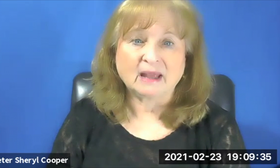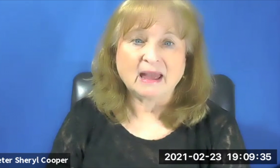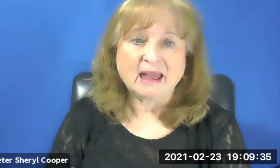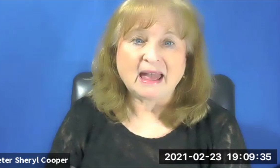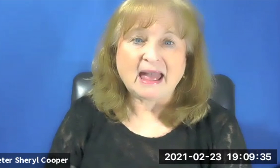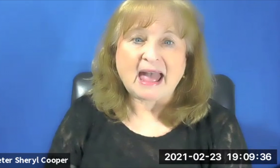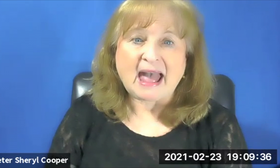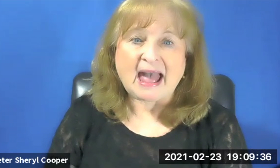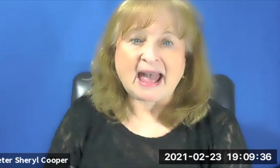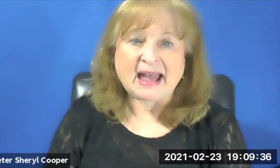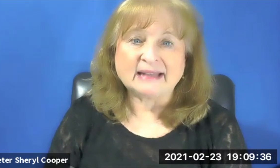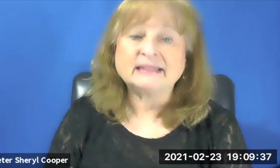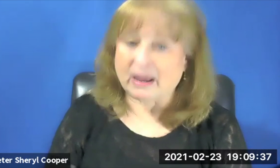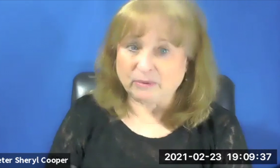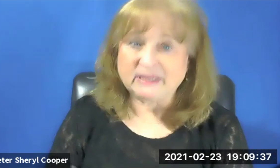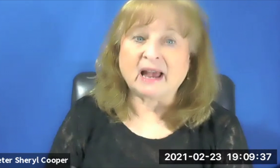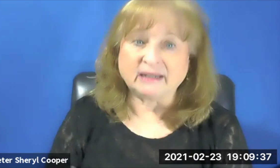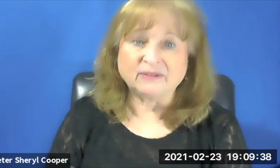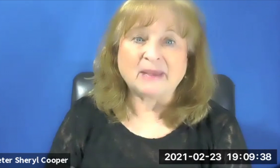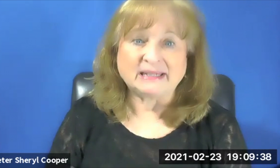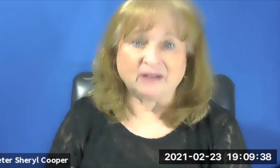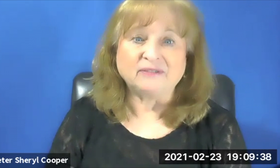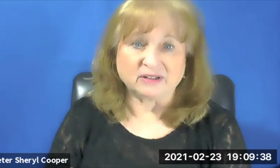ryl Cooper. Thank you. And I will be signing for myself, also